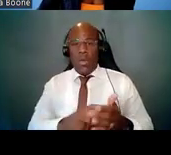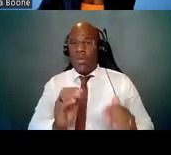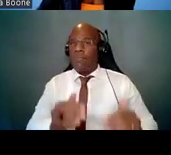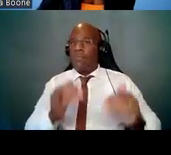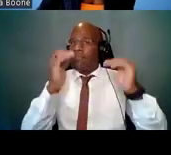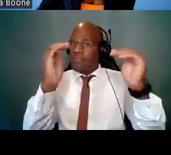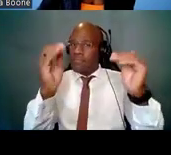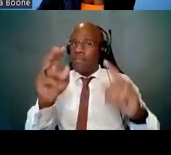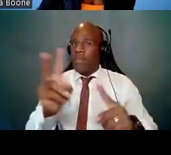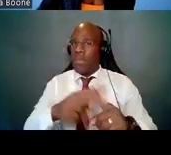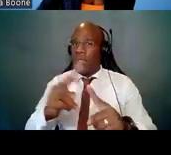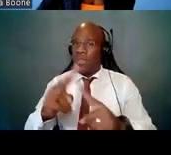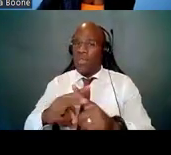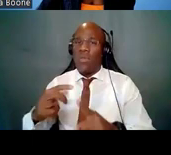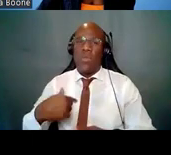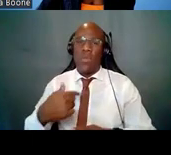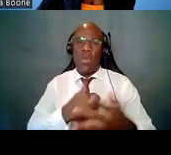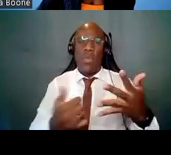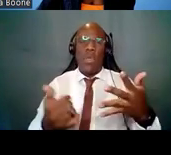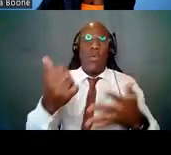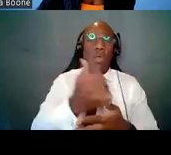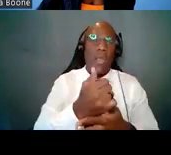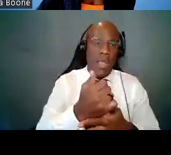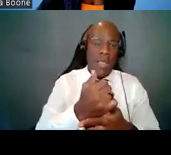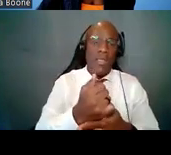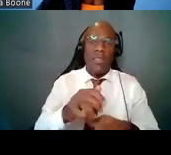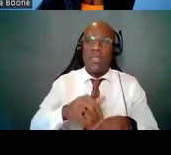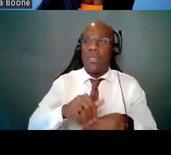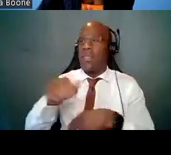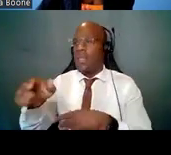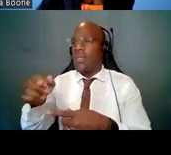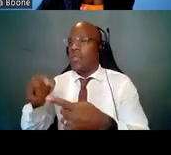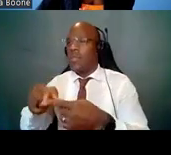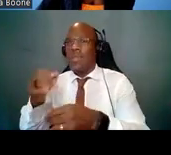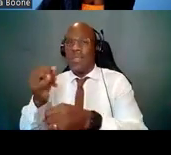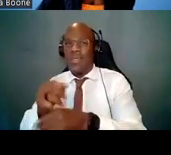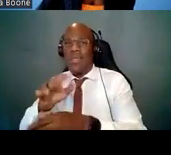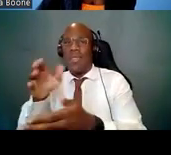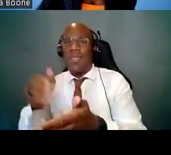by institute and center receiving those applications, so you get a little bit of a bump-up.